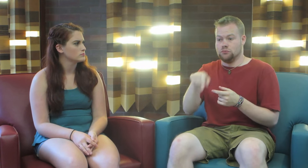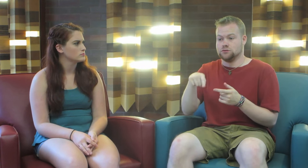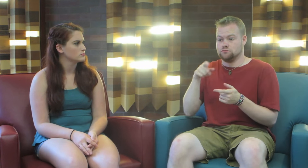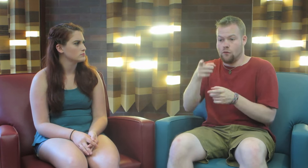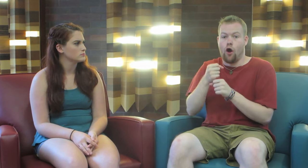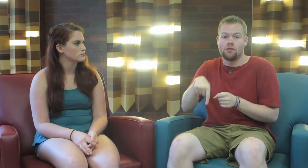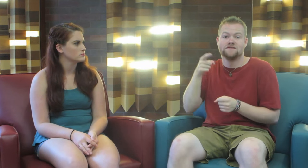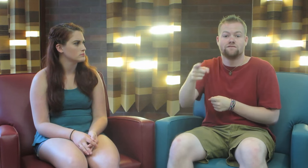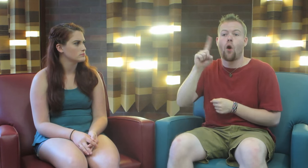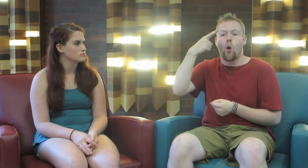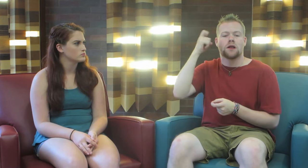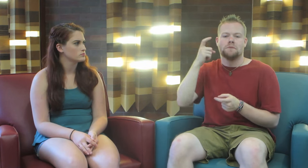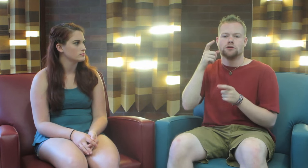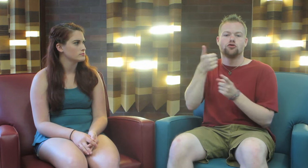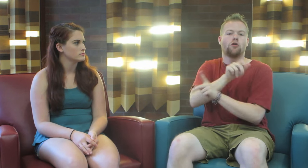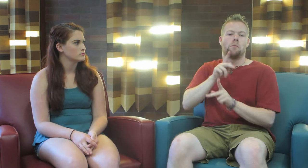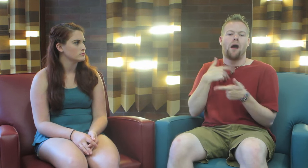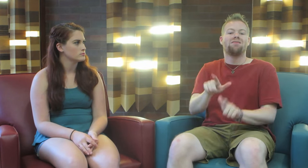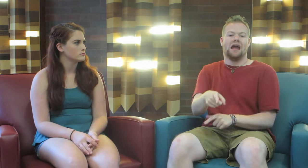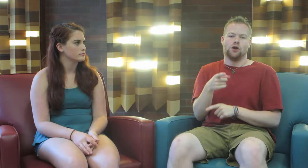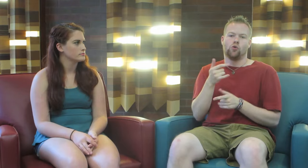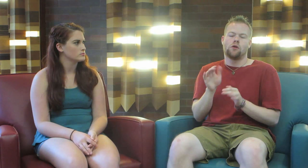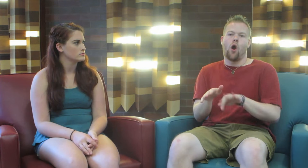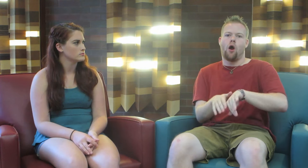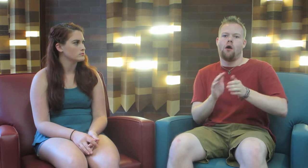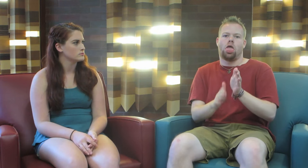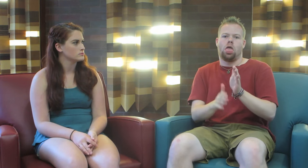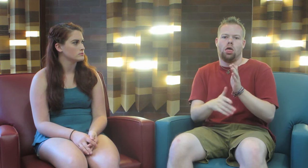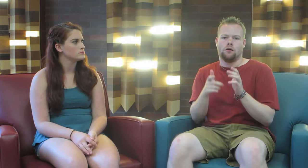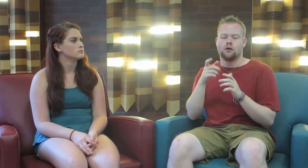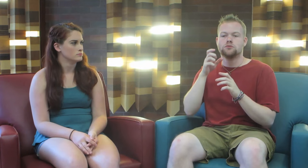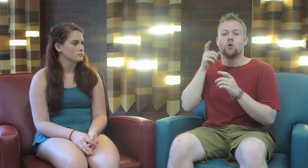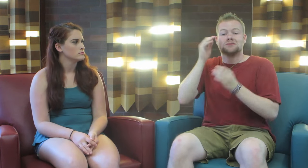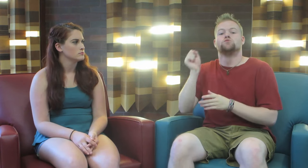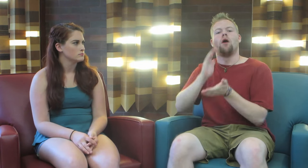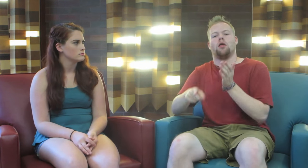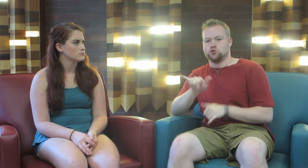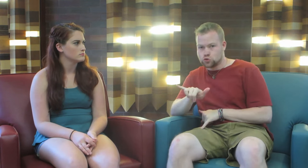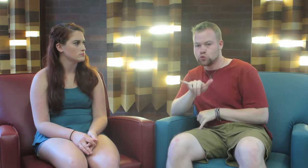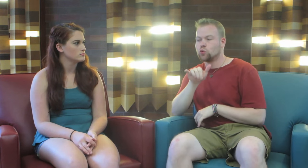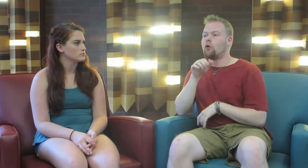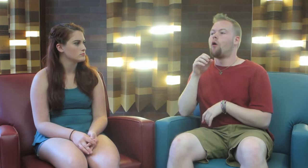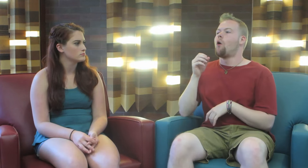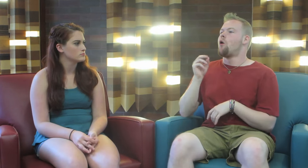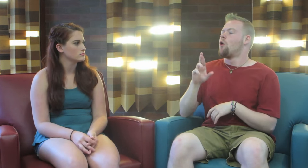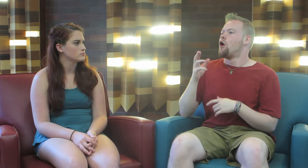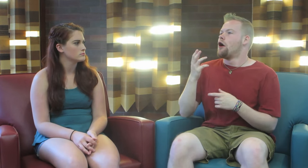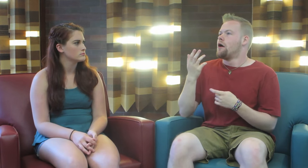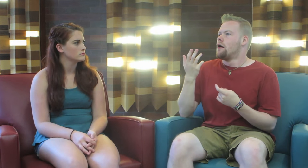gotten this far only because other people have let you slide, so the teachers will let you slide too. Or…